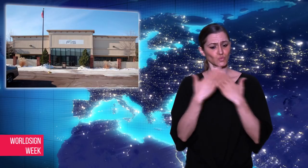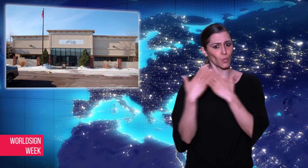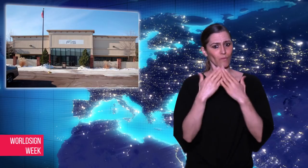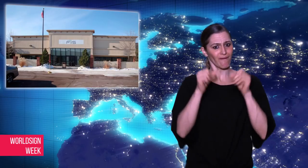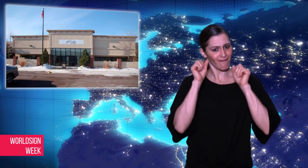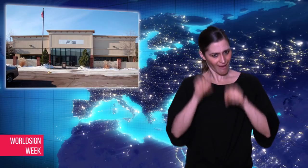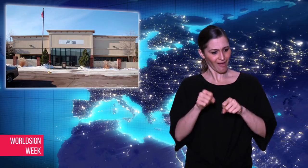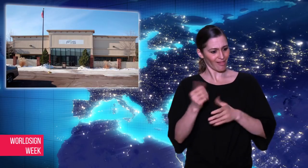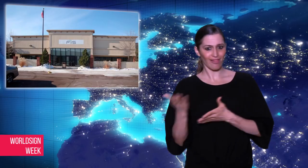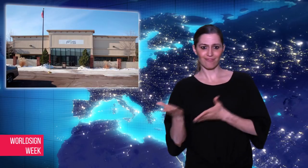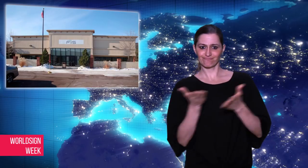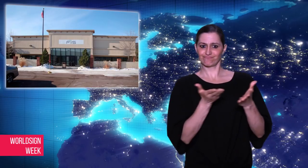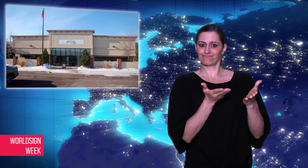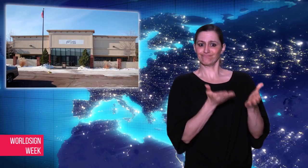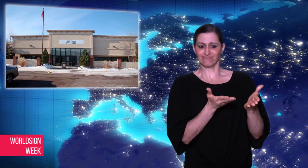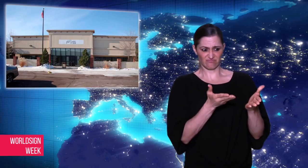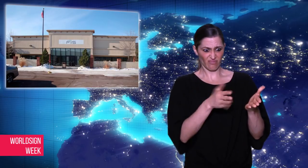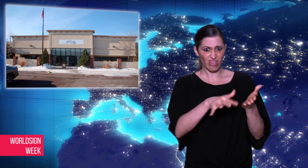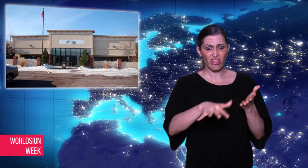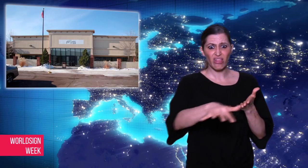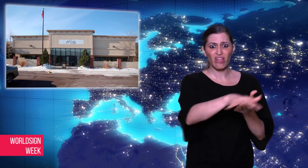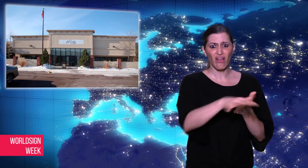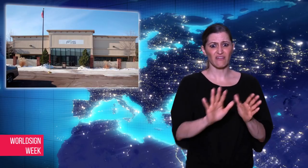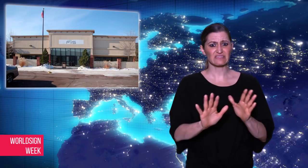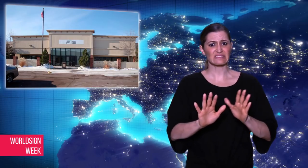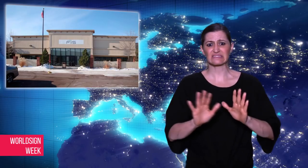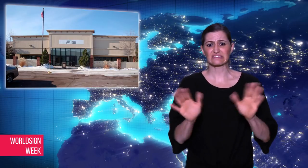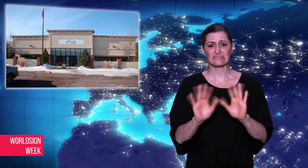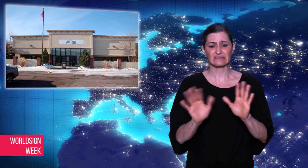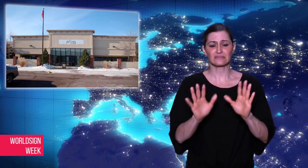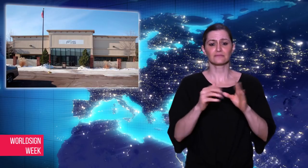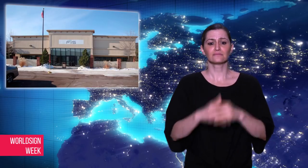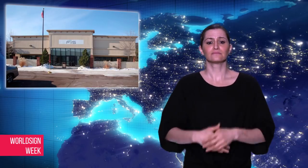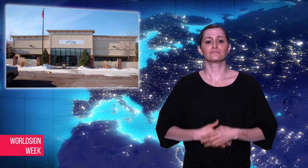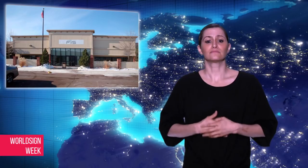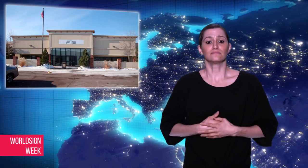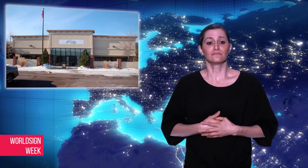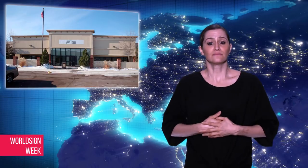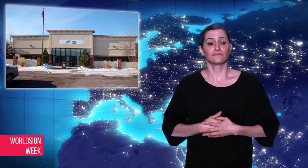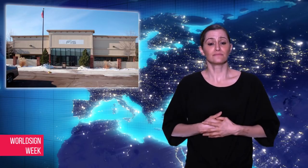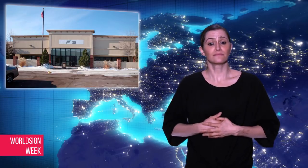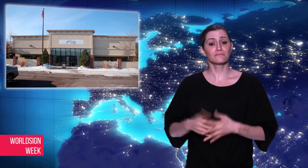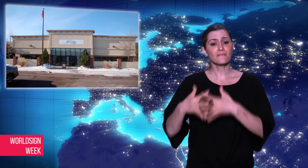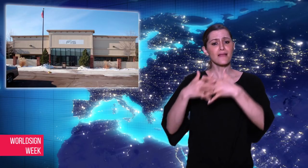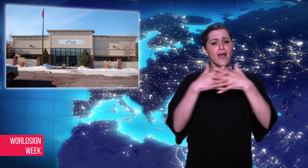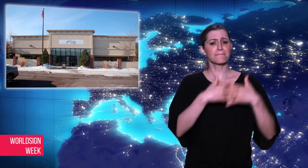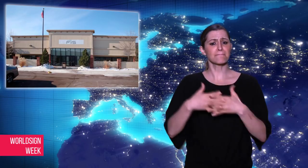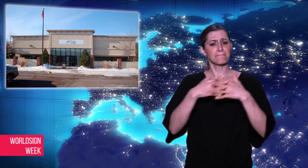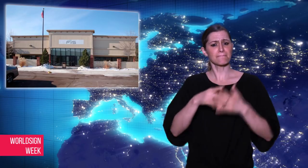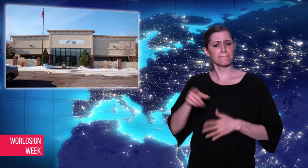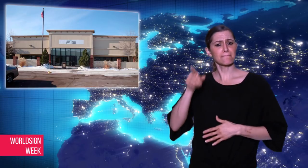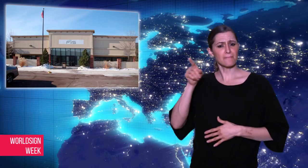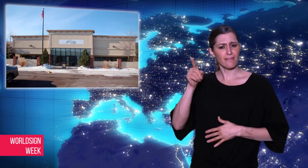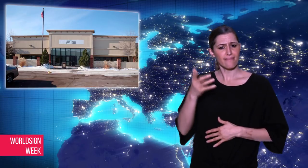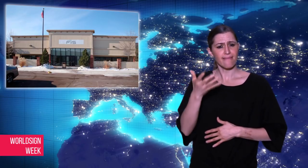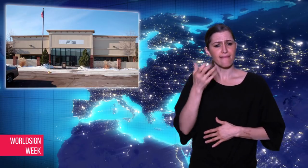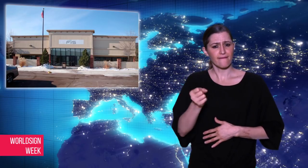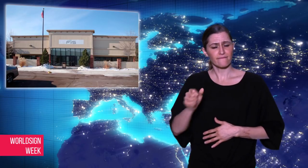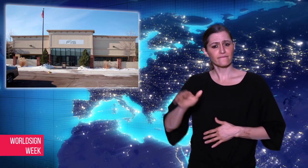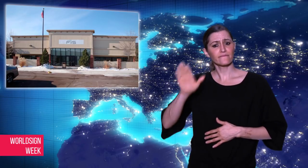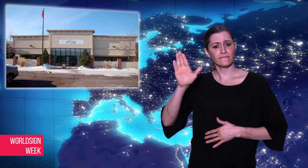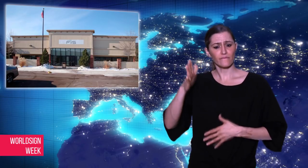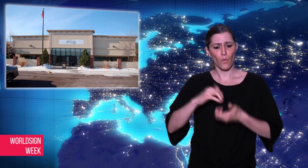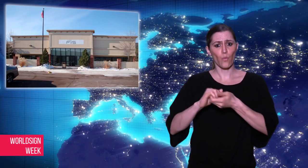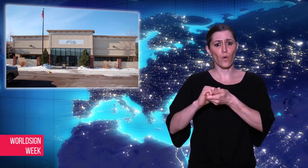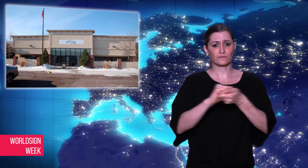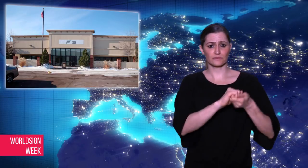facility in a zone that is designed and more